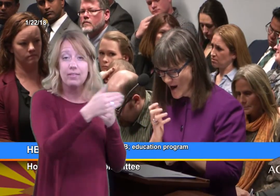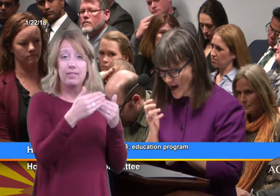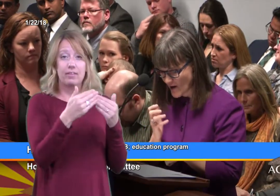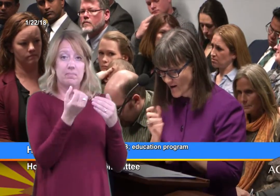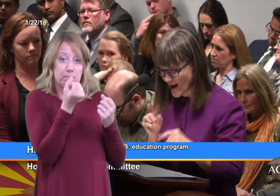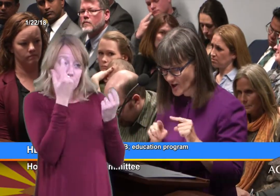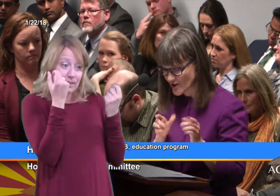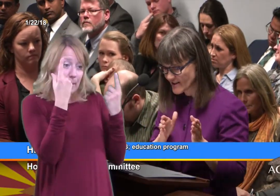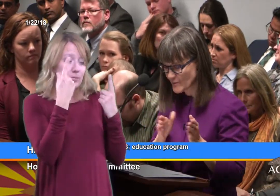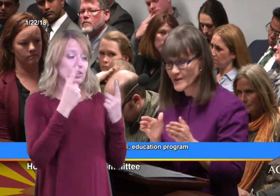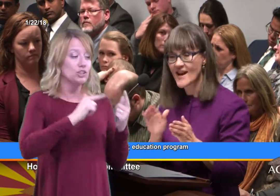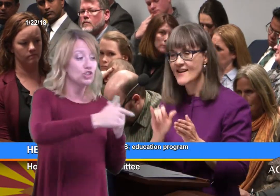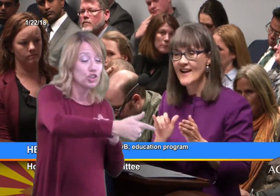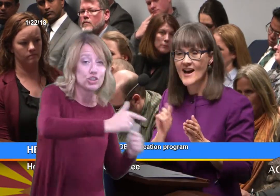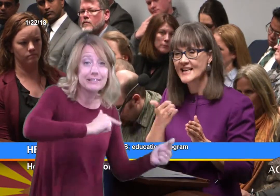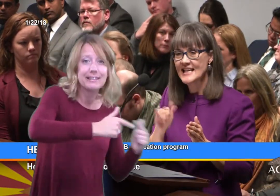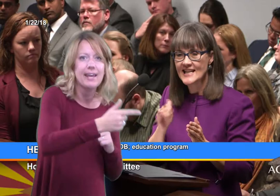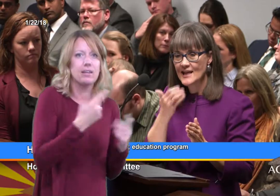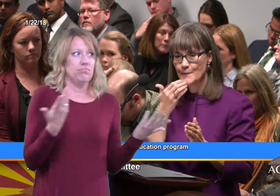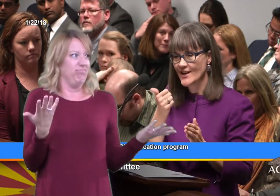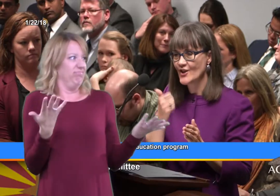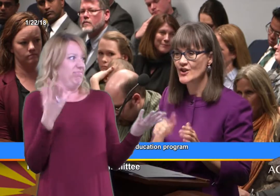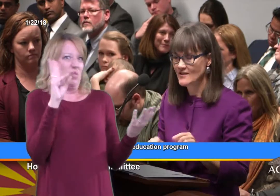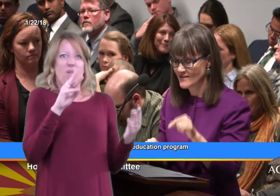Wow, I couldn't have planned any better."